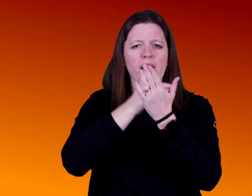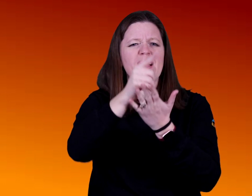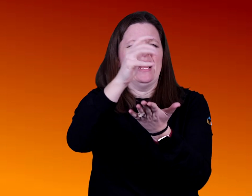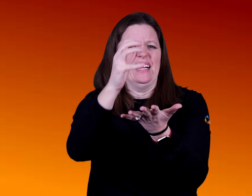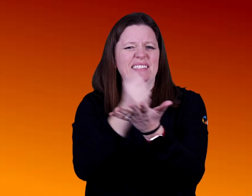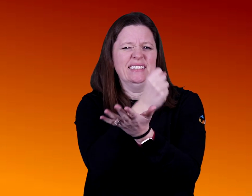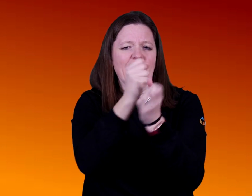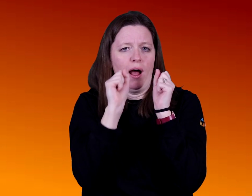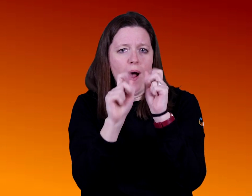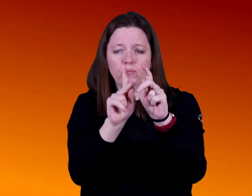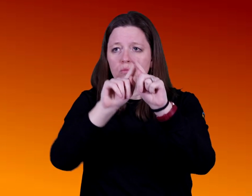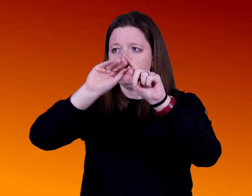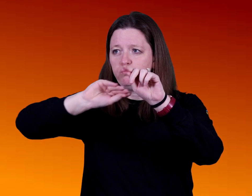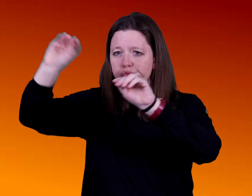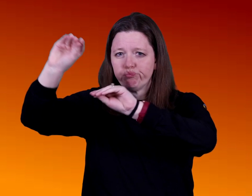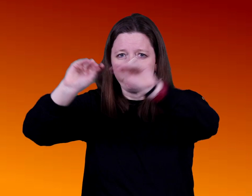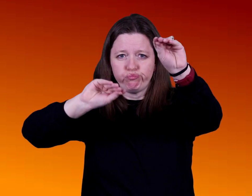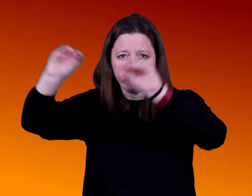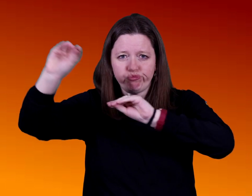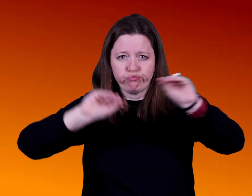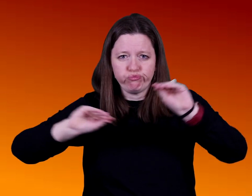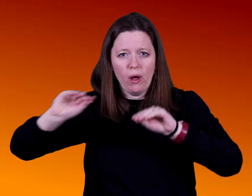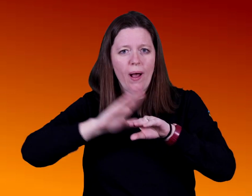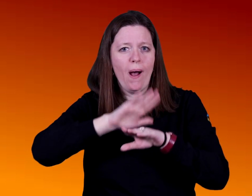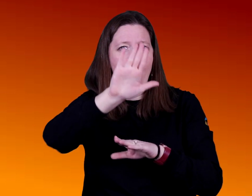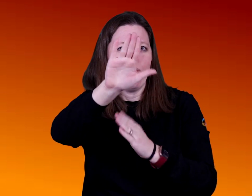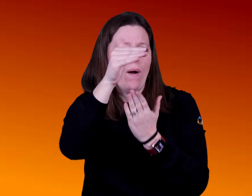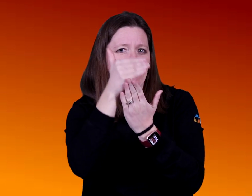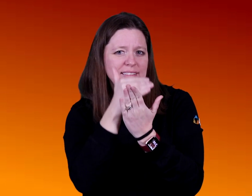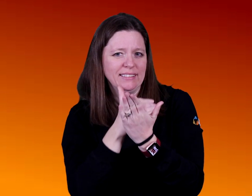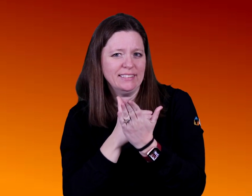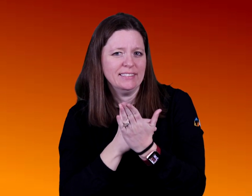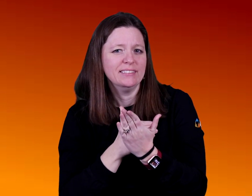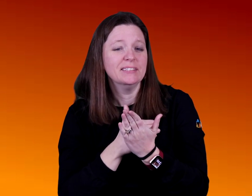Take the time to sort your preferences on your preferred list.